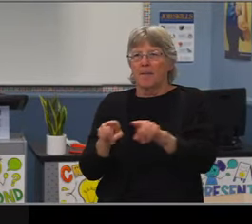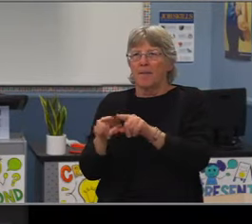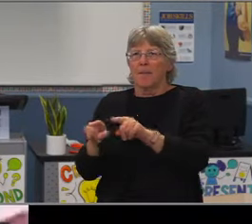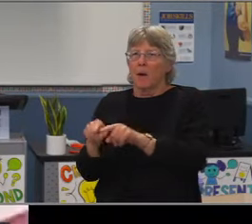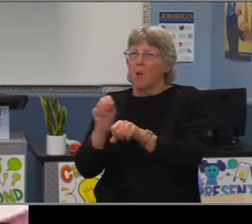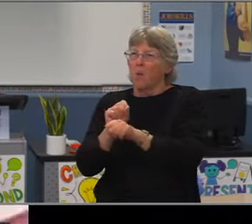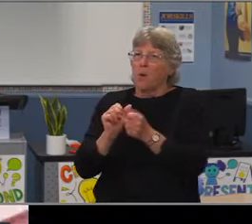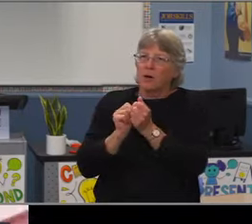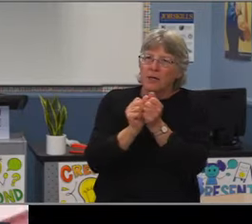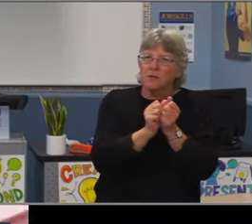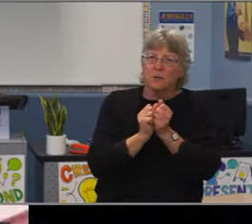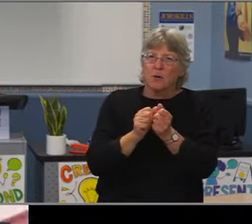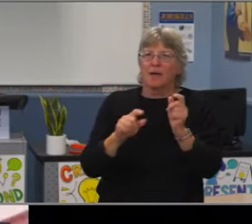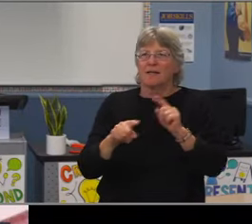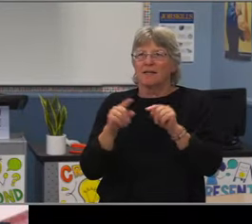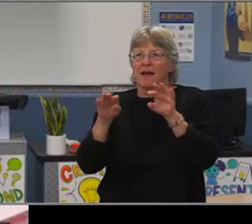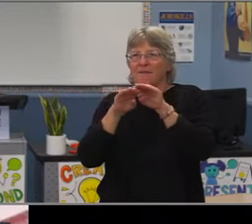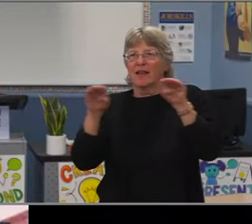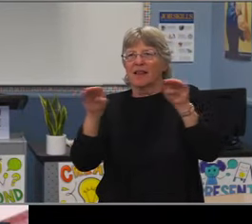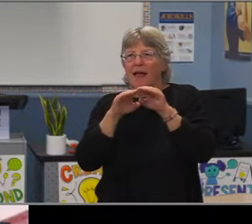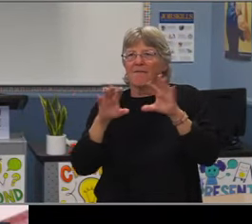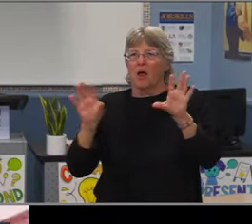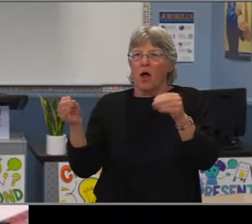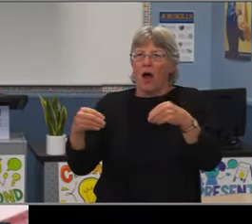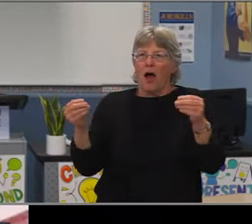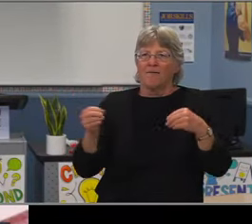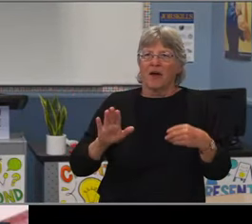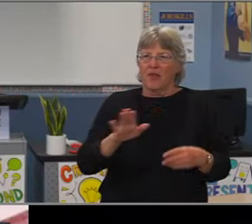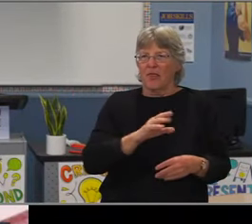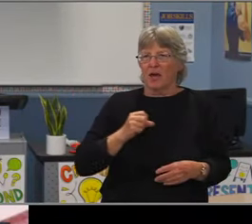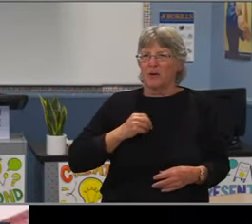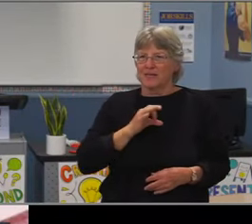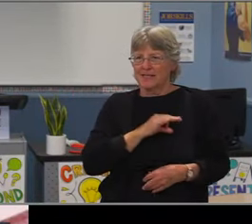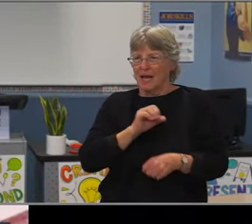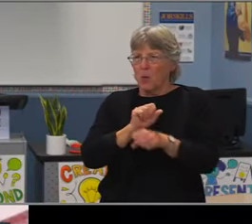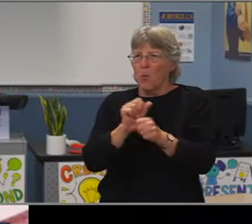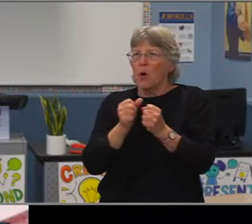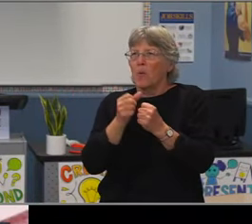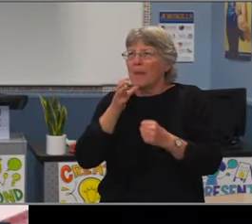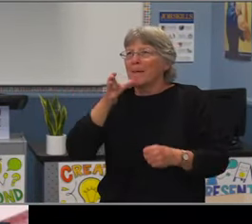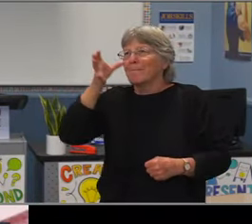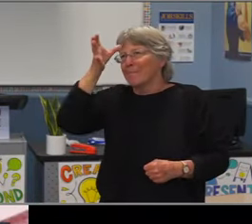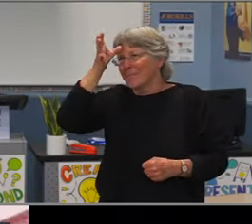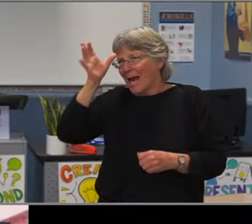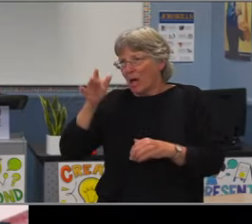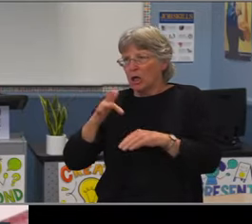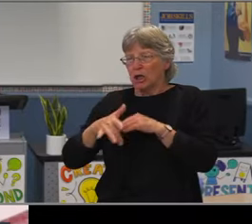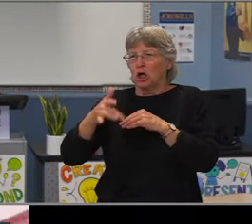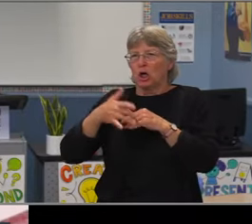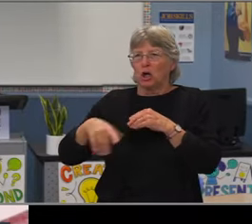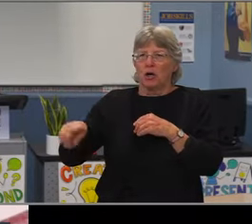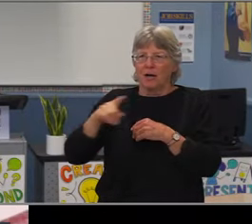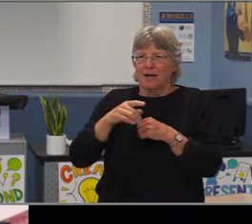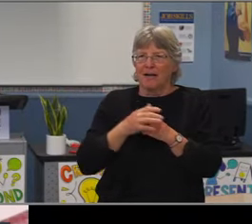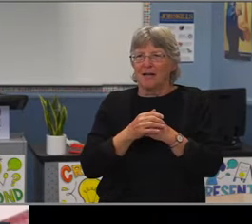as well as the counseling staff. So the work that you all do with data is phenomenal,